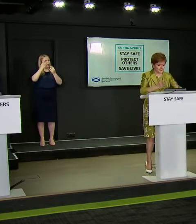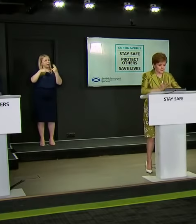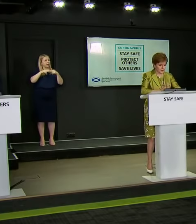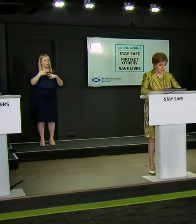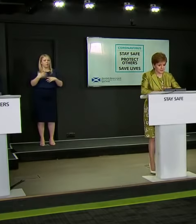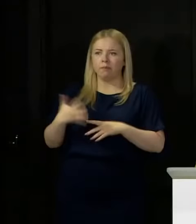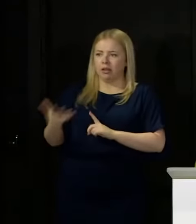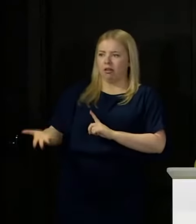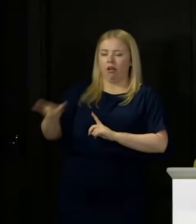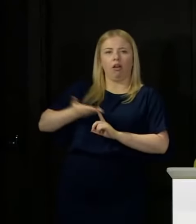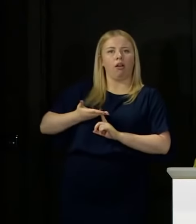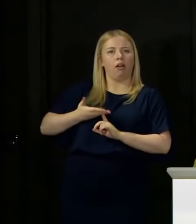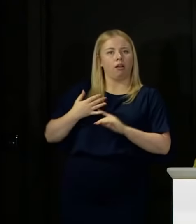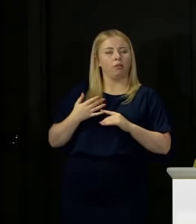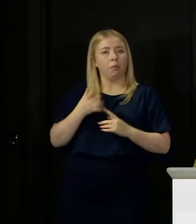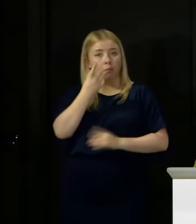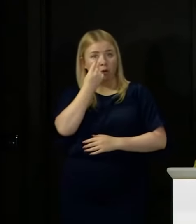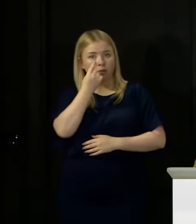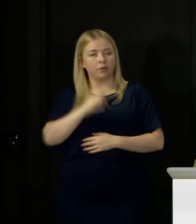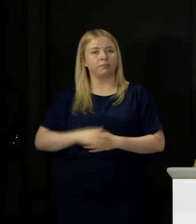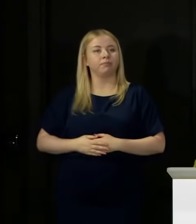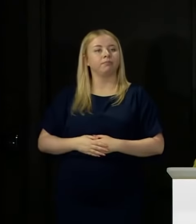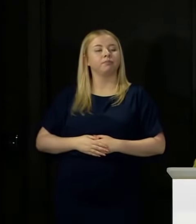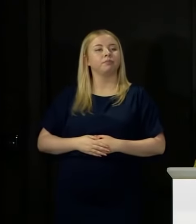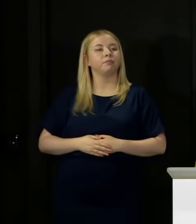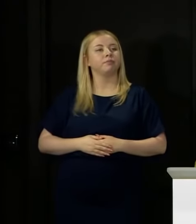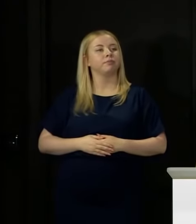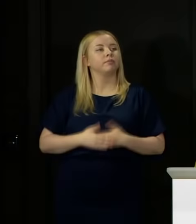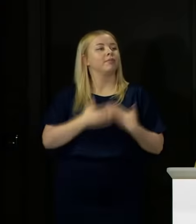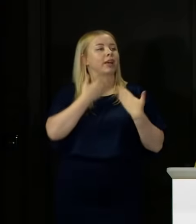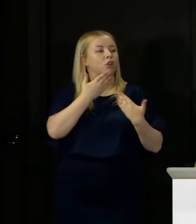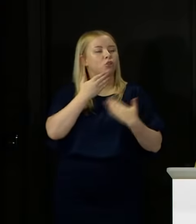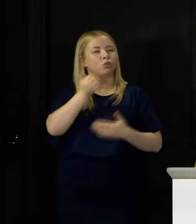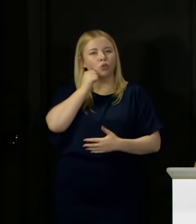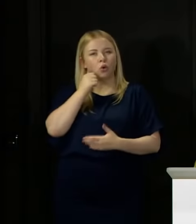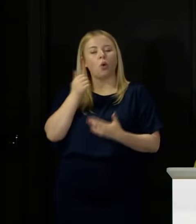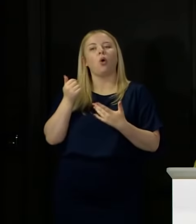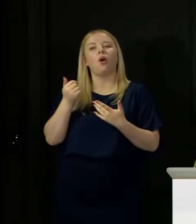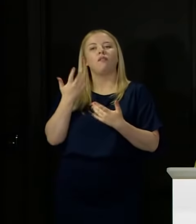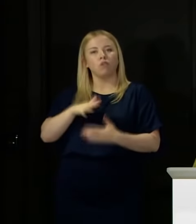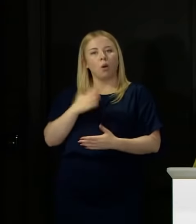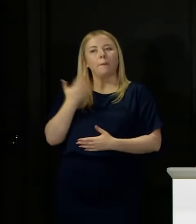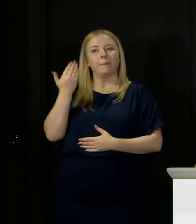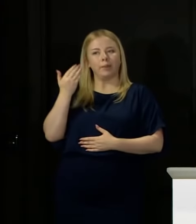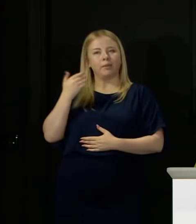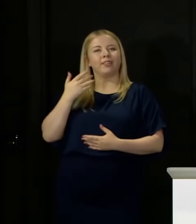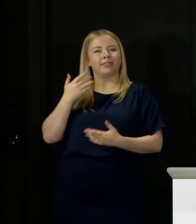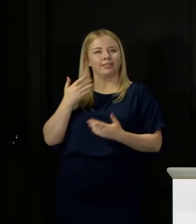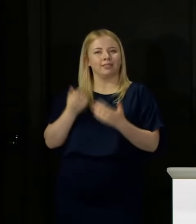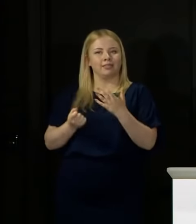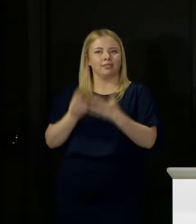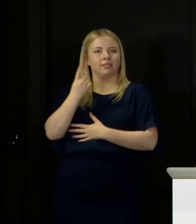Thanks for the question, David, and you'll know from previous updates I've given on other outbreaks that, you know, that is a valid question.